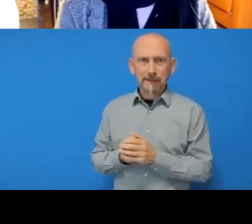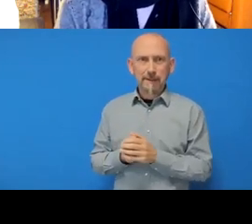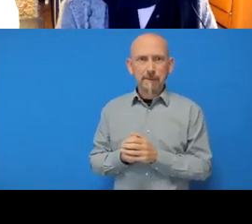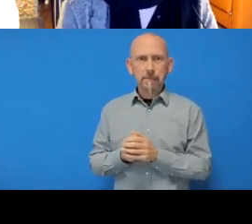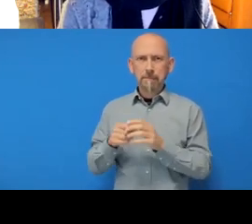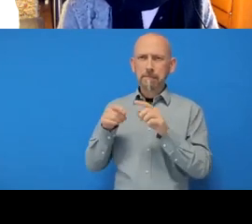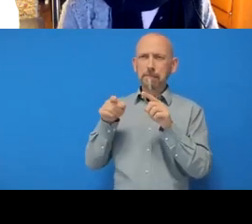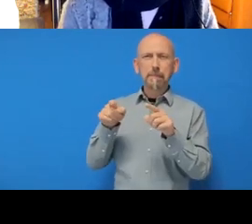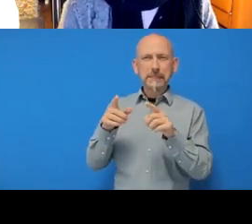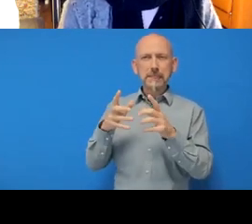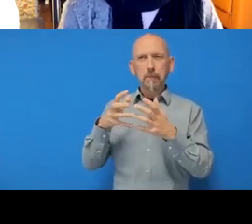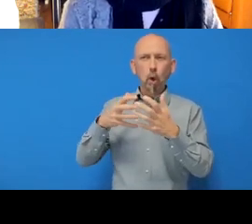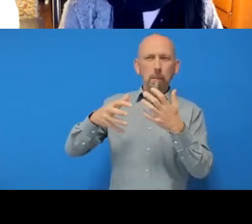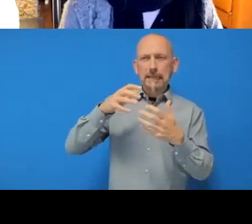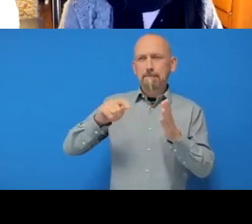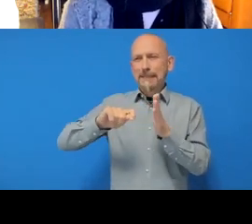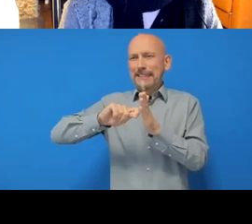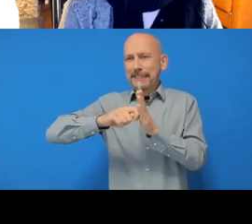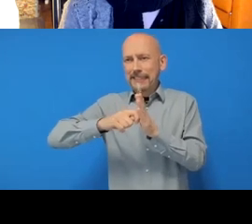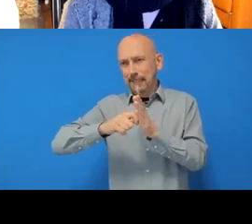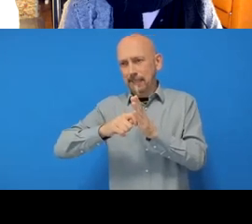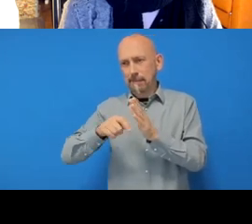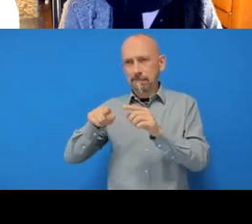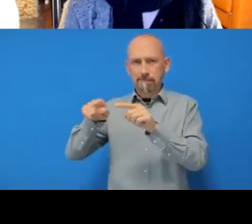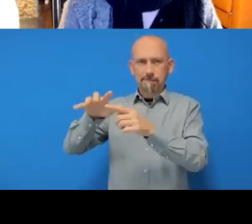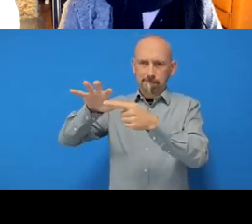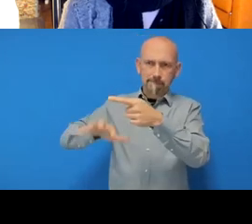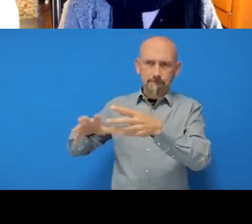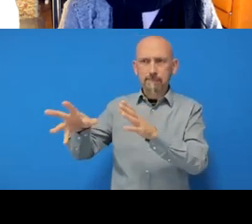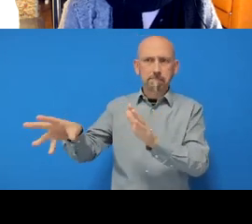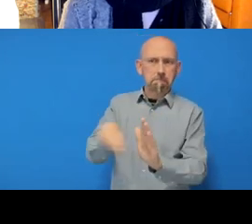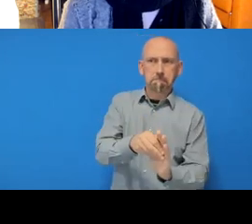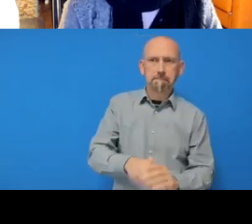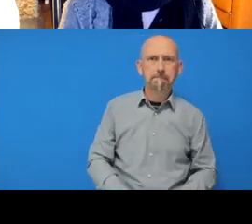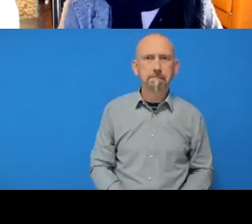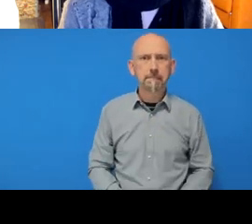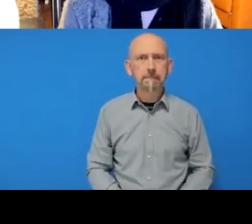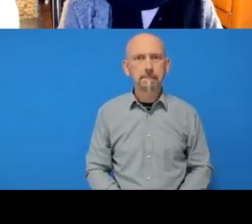key, and close that and then I think, yeah, I closed it but